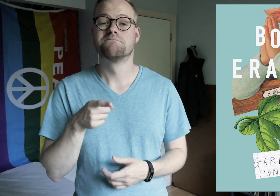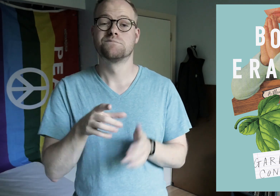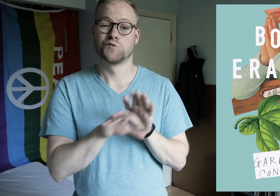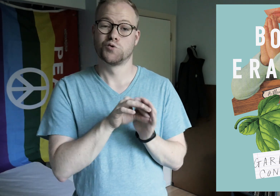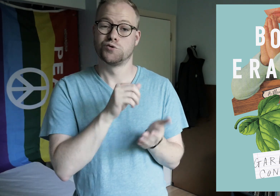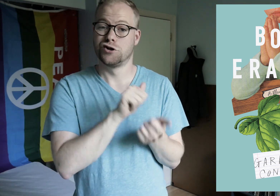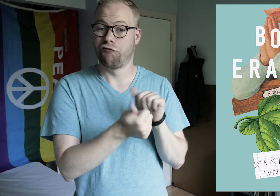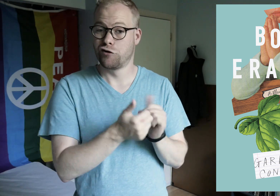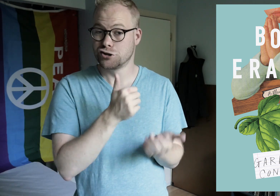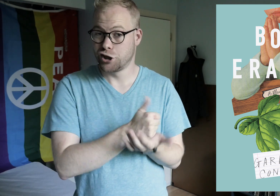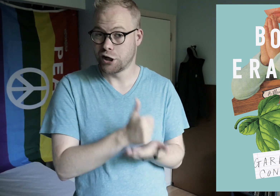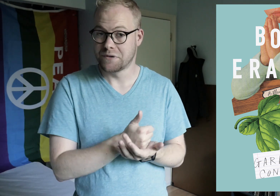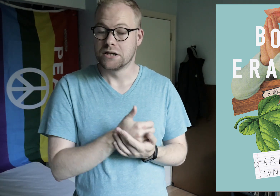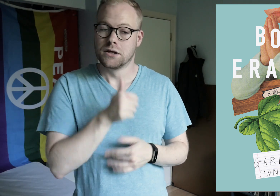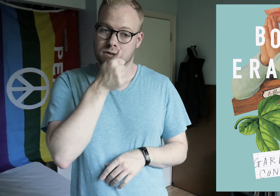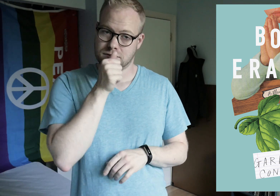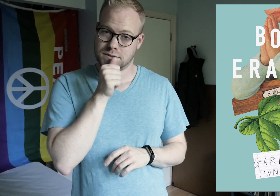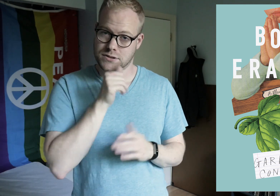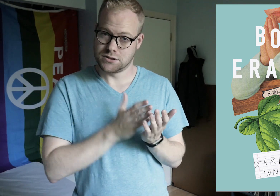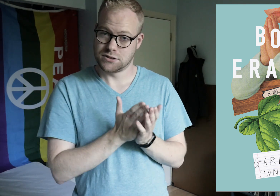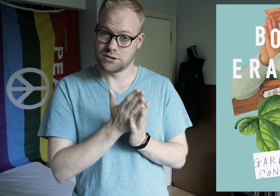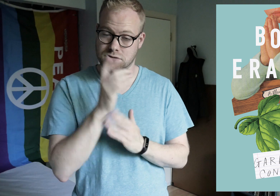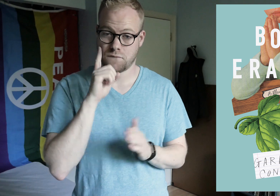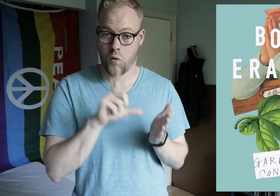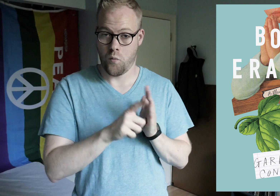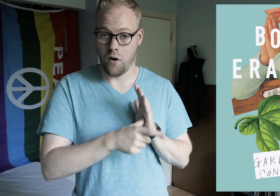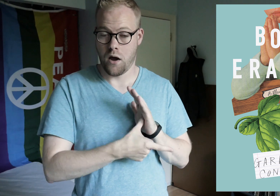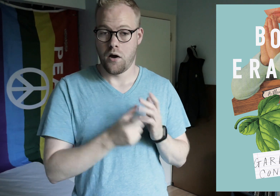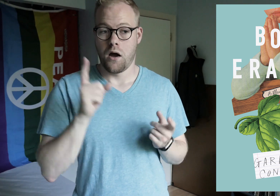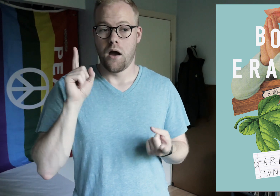He chooses conversion therapy, and suffers through it for a while,